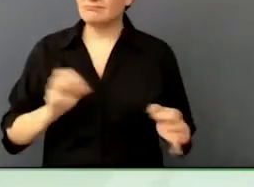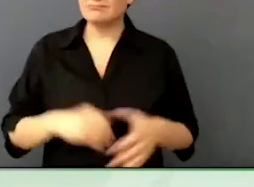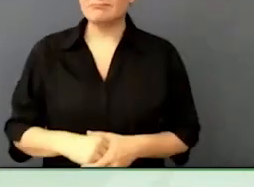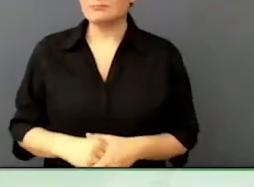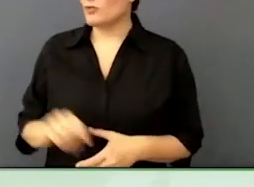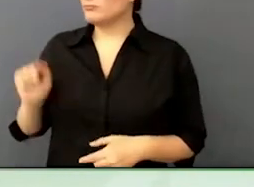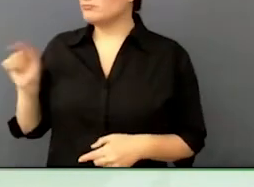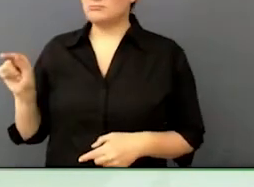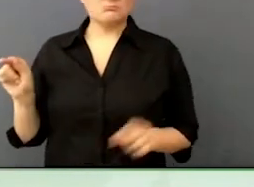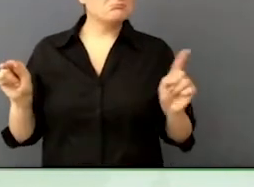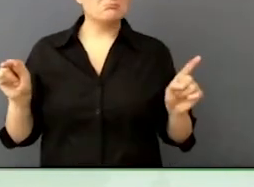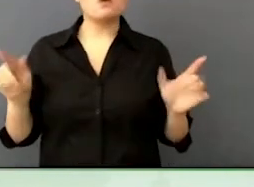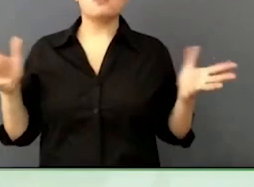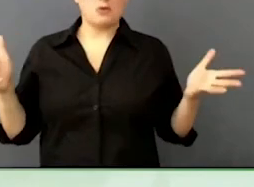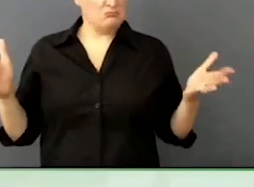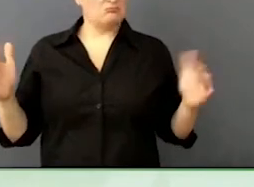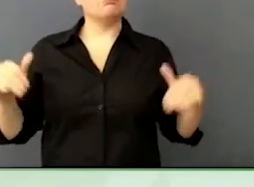This is a shift that we want to see.